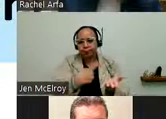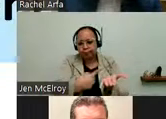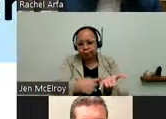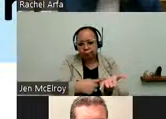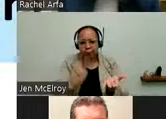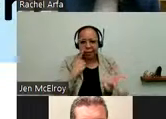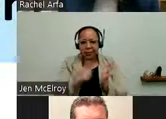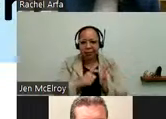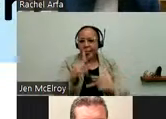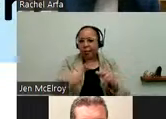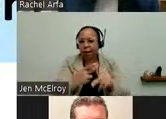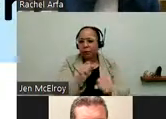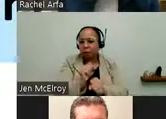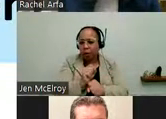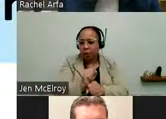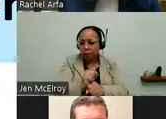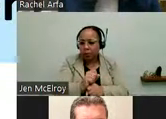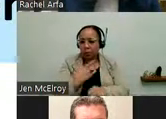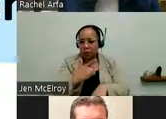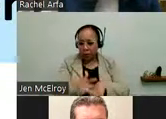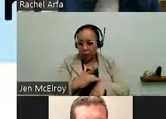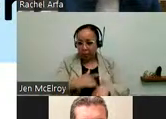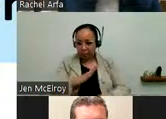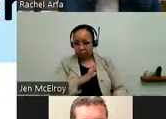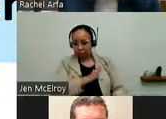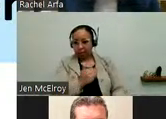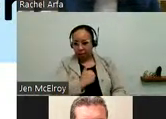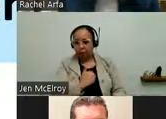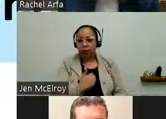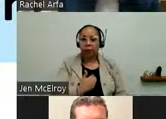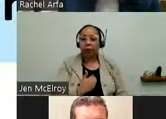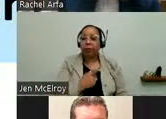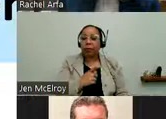available and companies have. And what their needs are. And we will provide